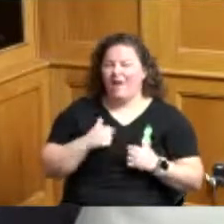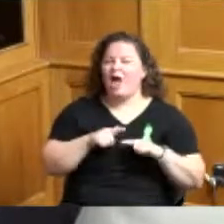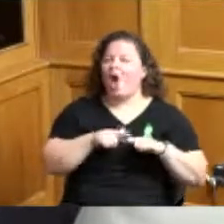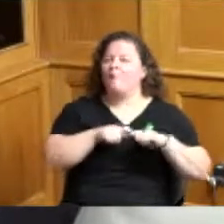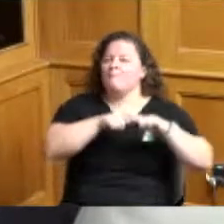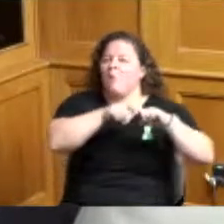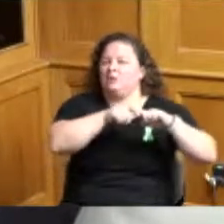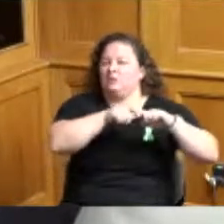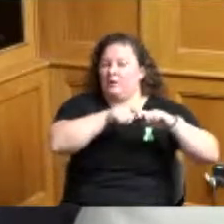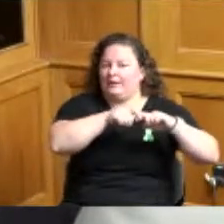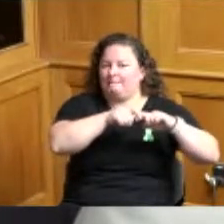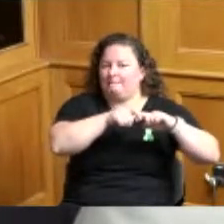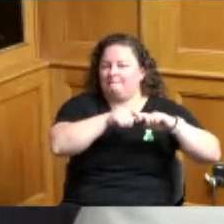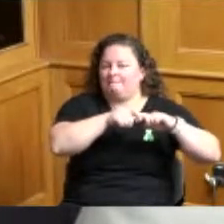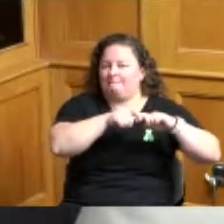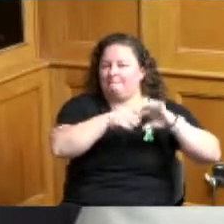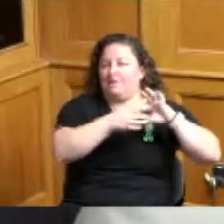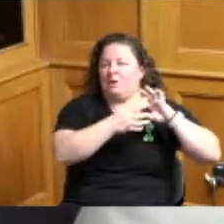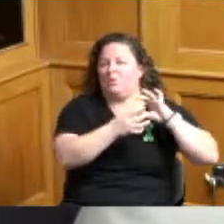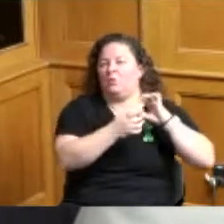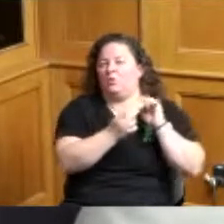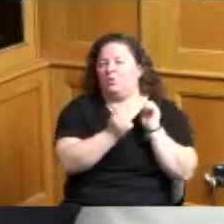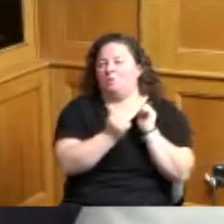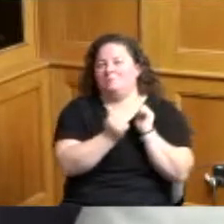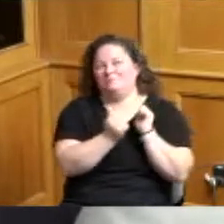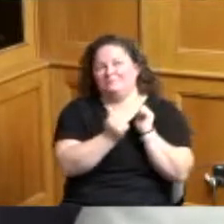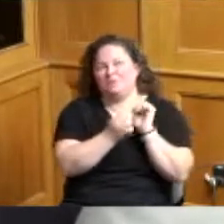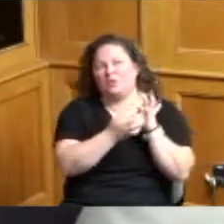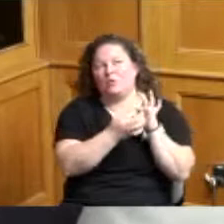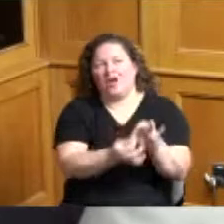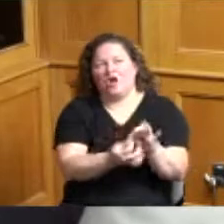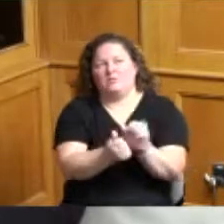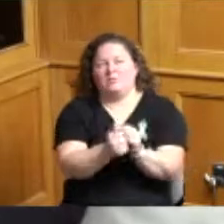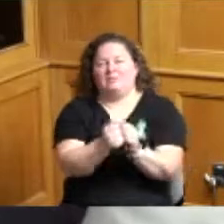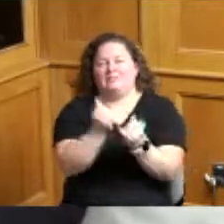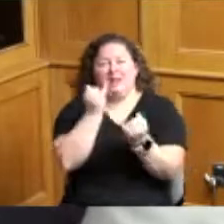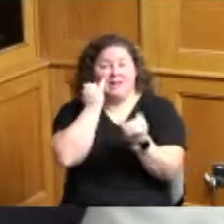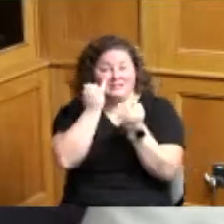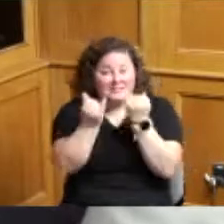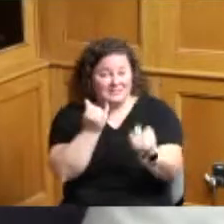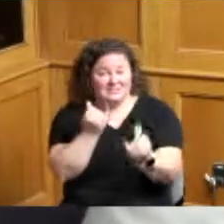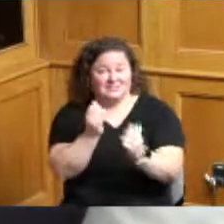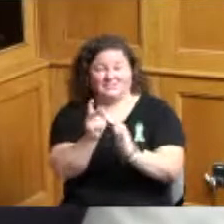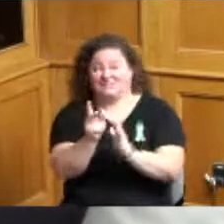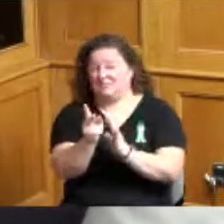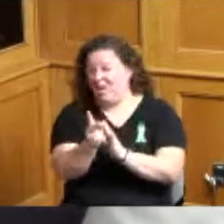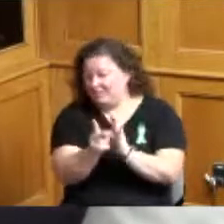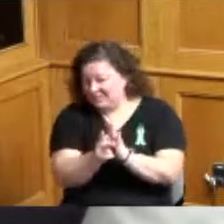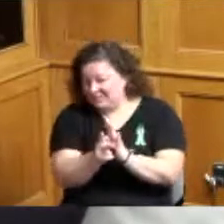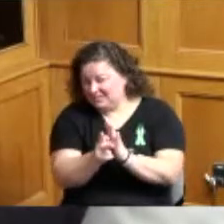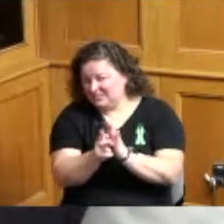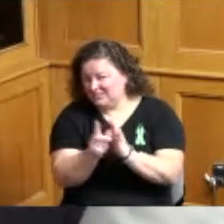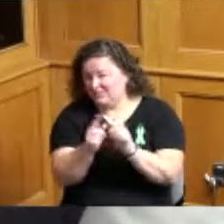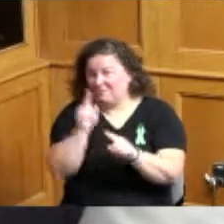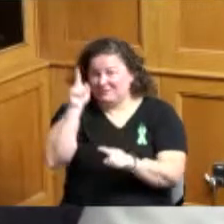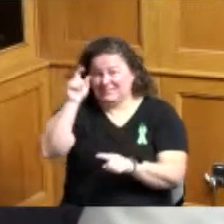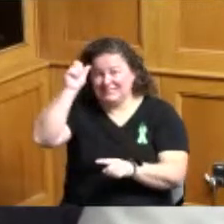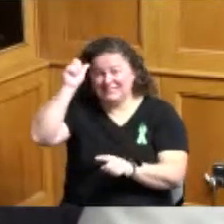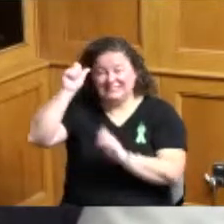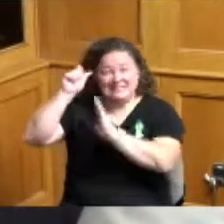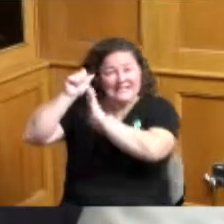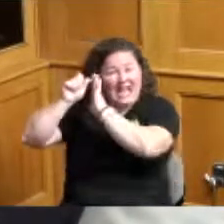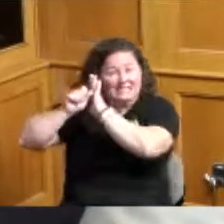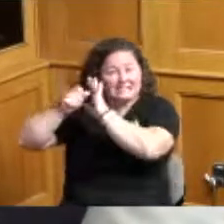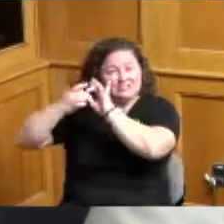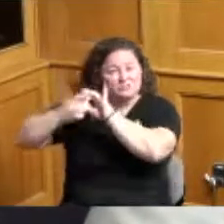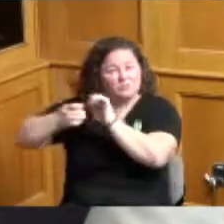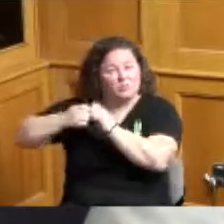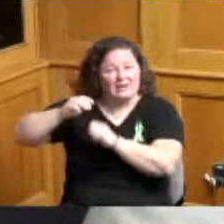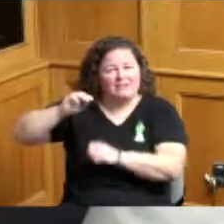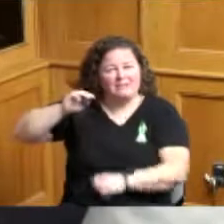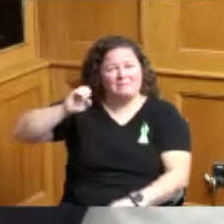on some of the ideas or policies from the state as it related to medicaid so folks were not